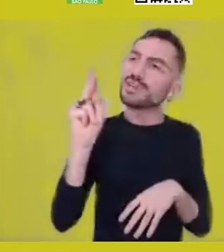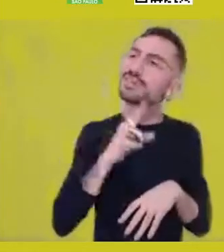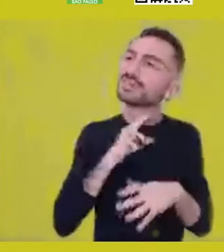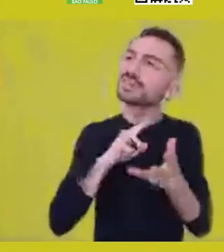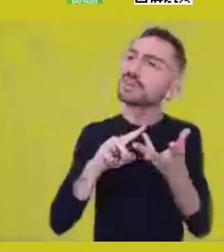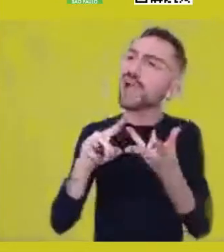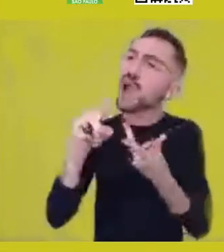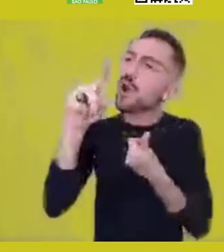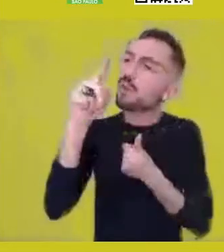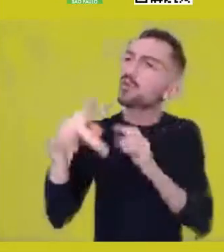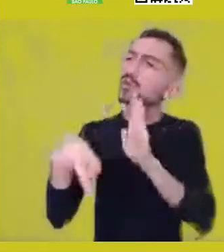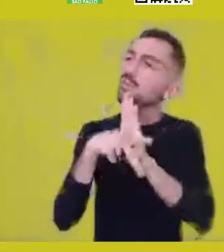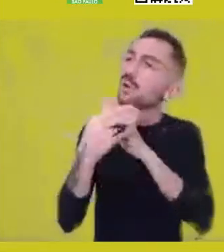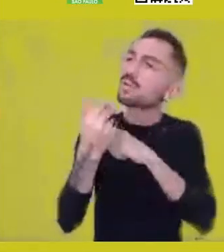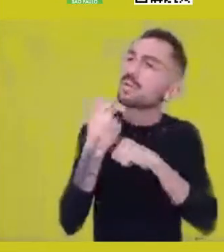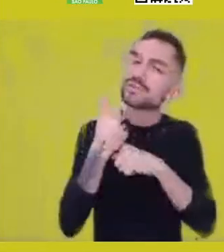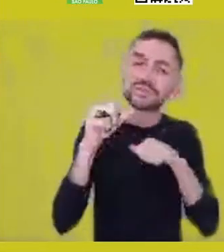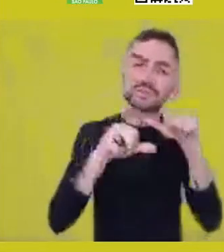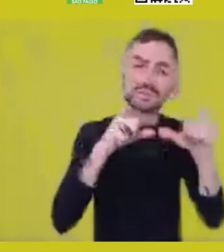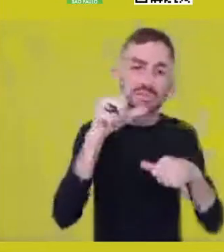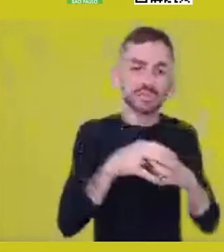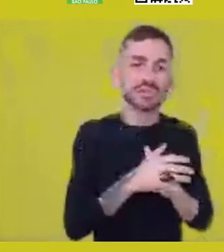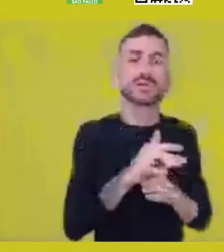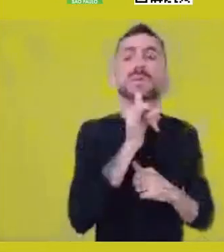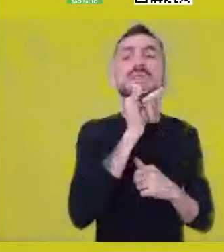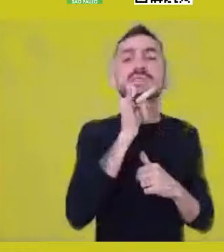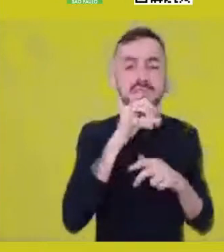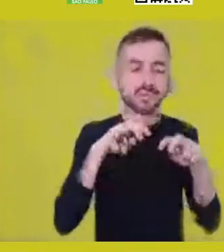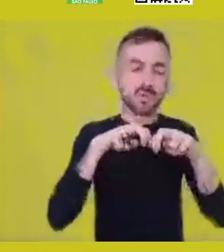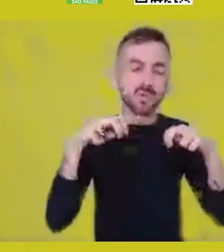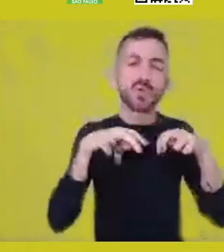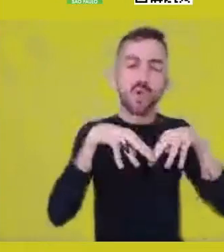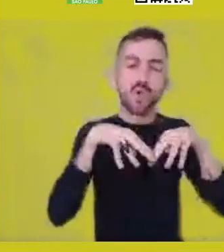the art of the xirê circle, a circle where you dance